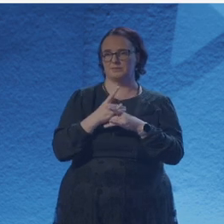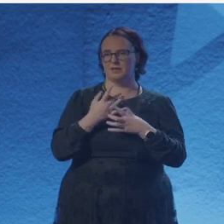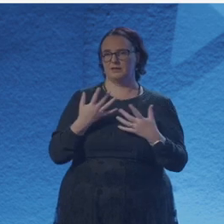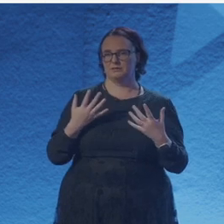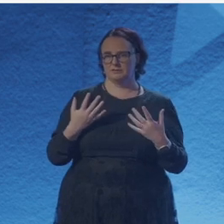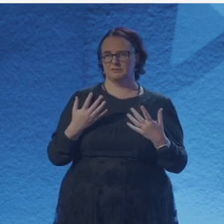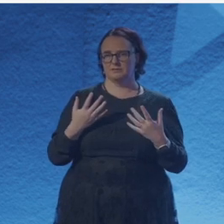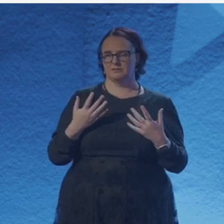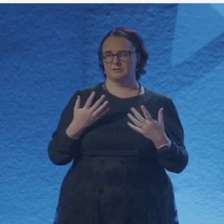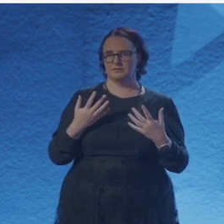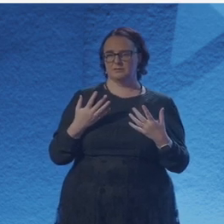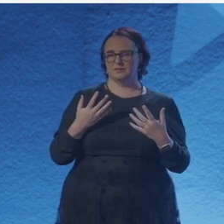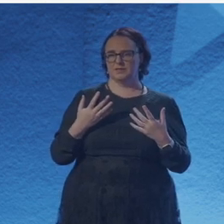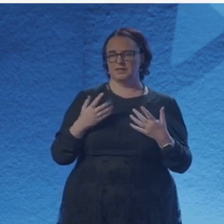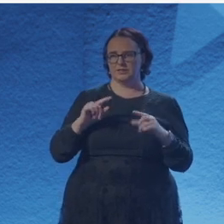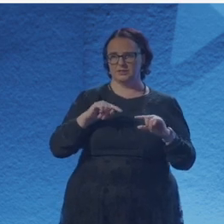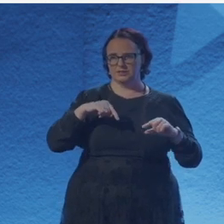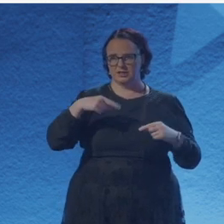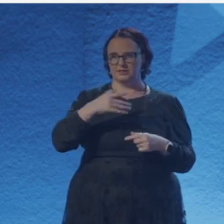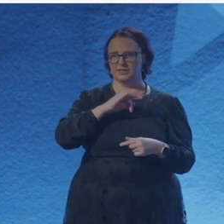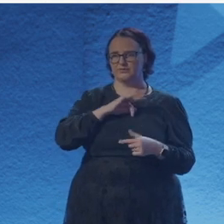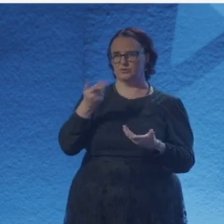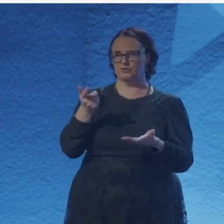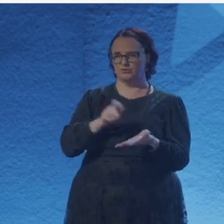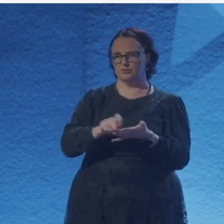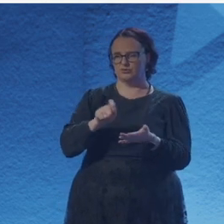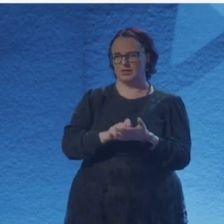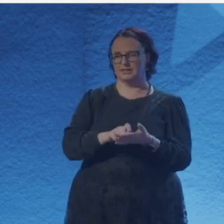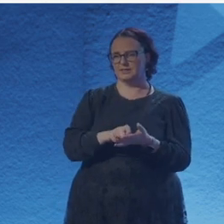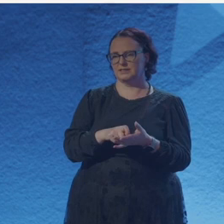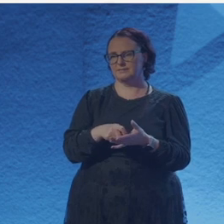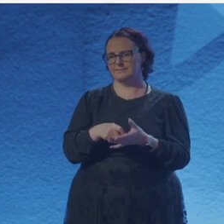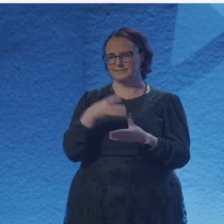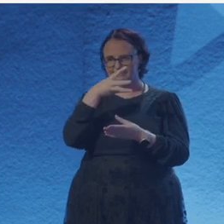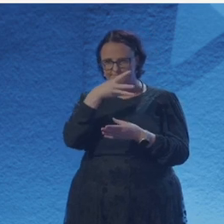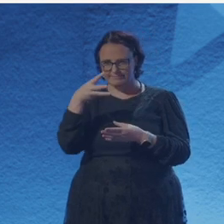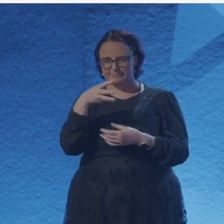inspired to the point where I'm not sure I've had an idea since about 2012.